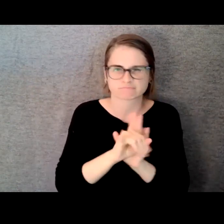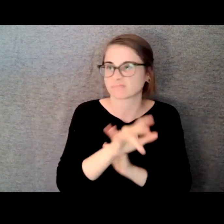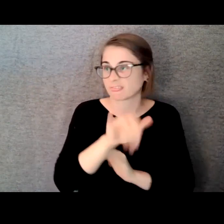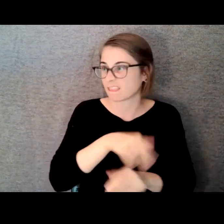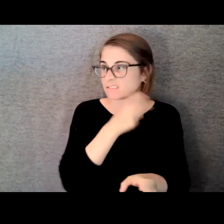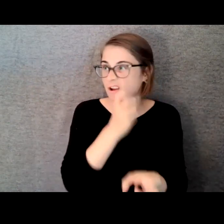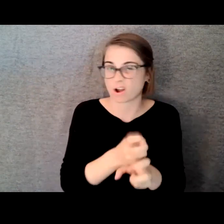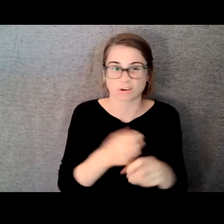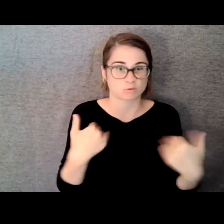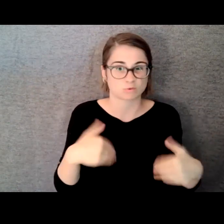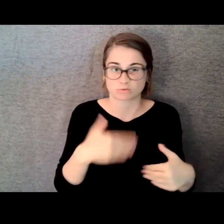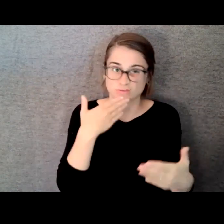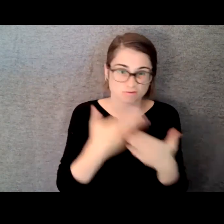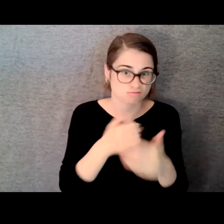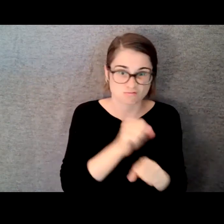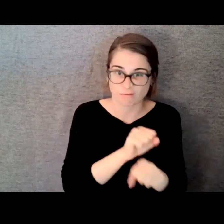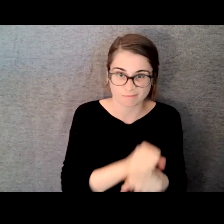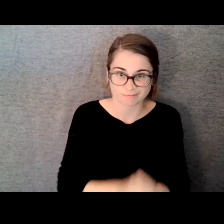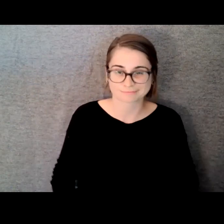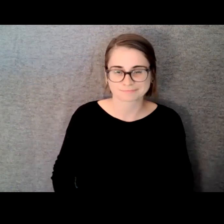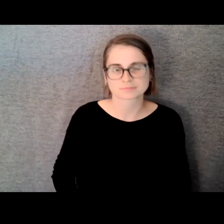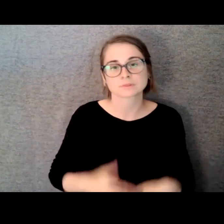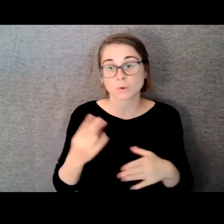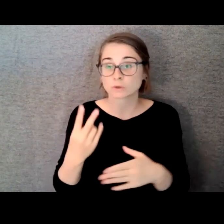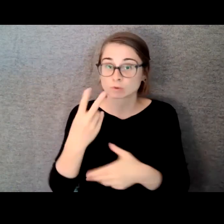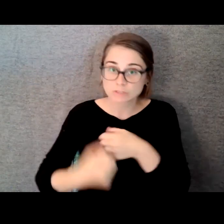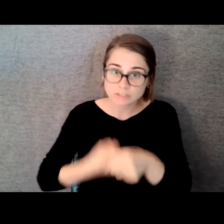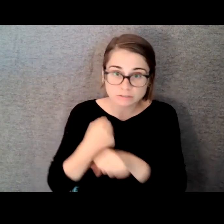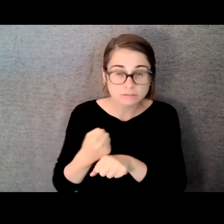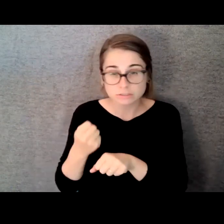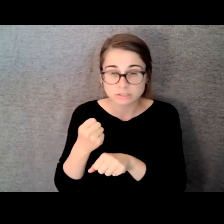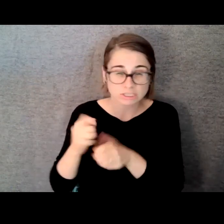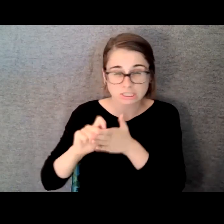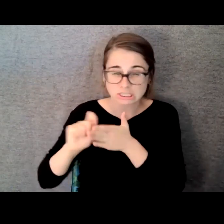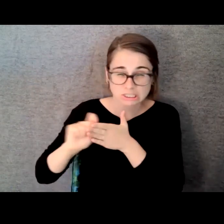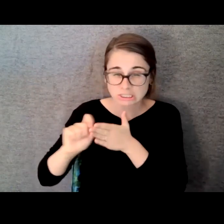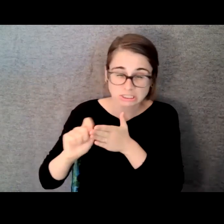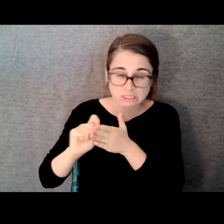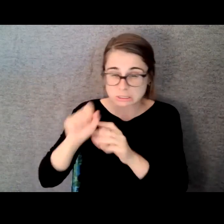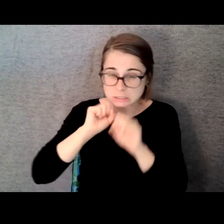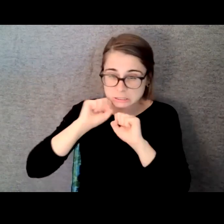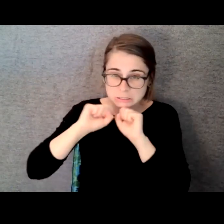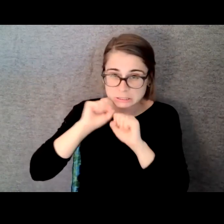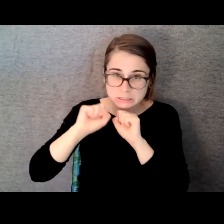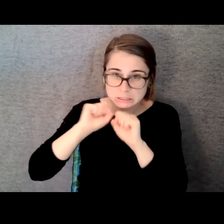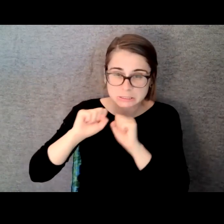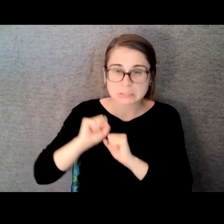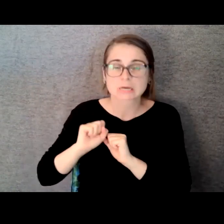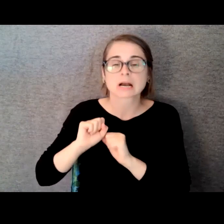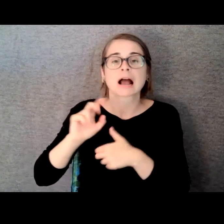And got out of that. And started writing the show that was mentioned earlier. "Simon & Jorge